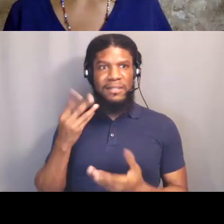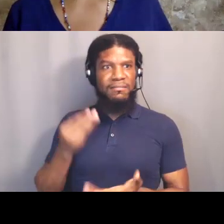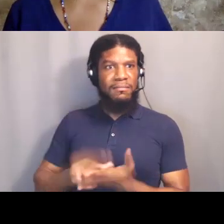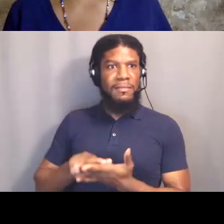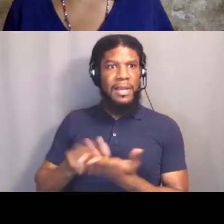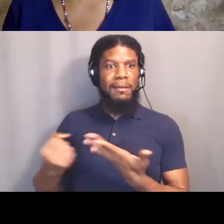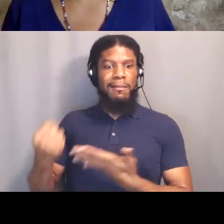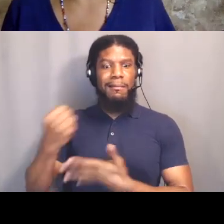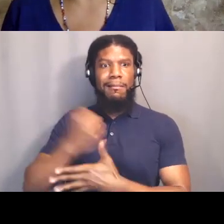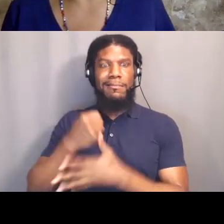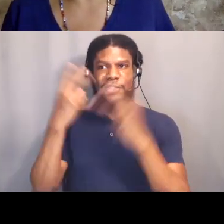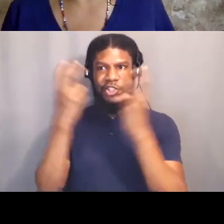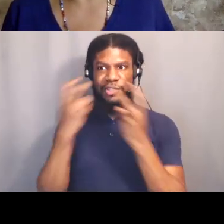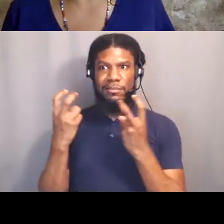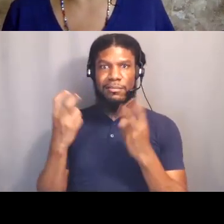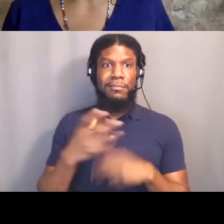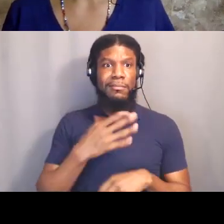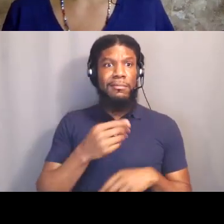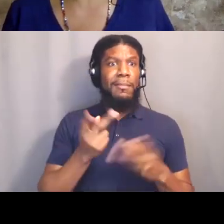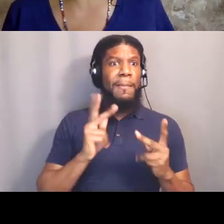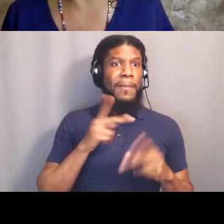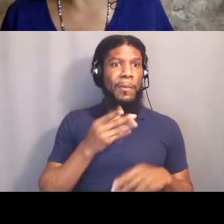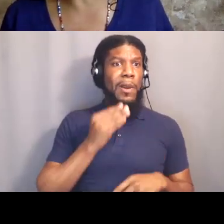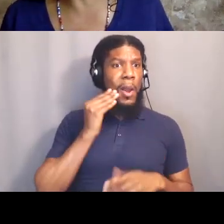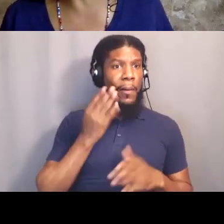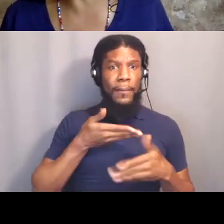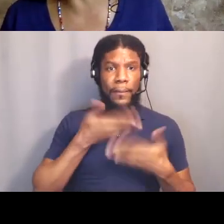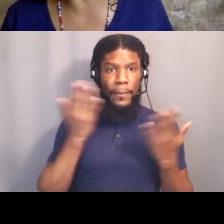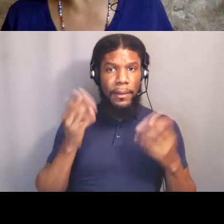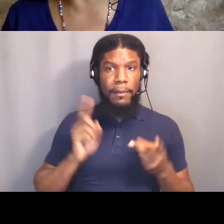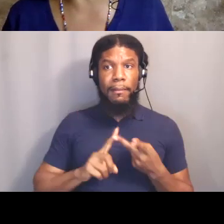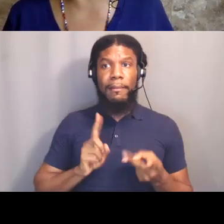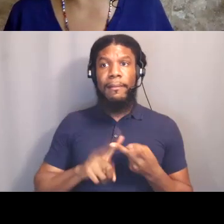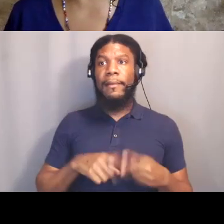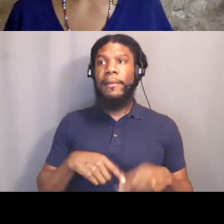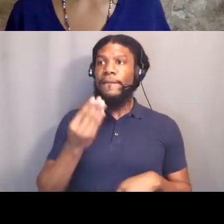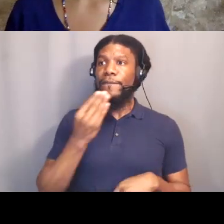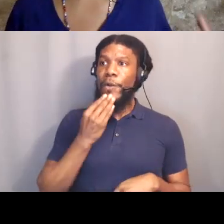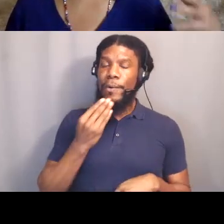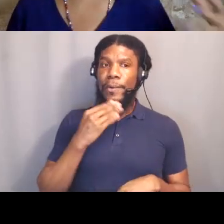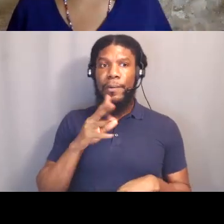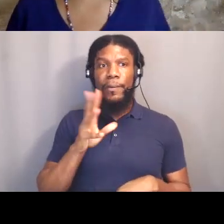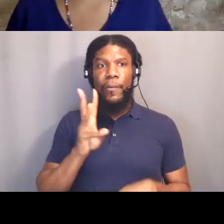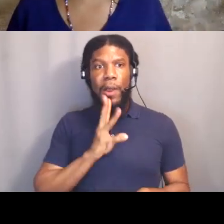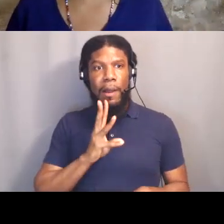And everybody's not even assured like clean and healthy food and water and so there's this freedom dream